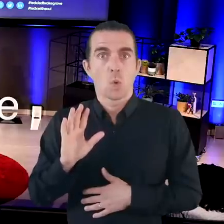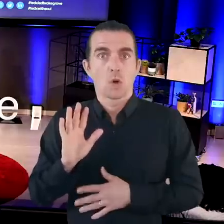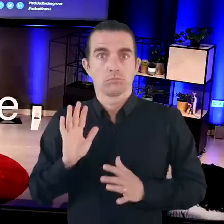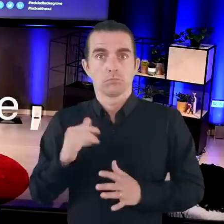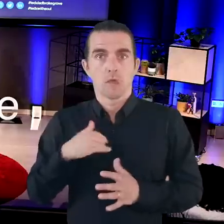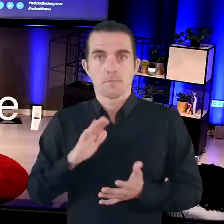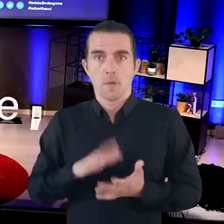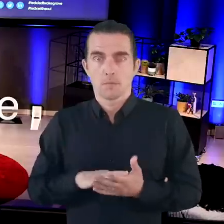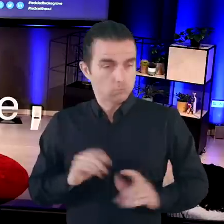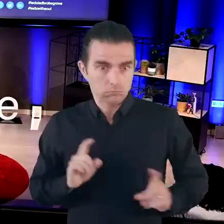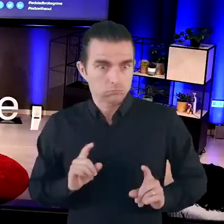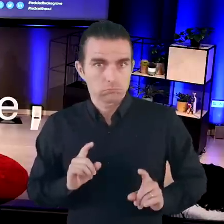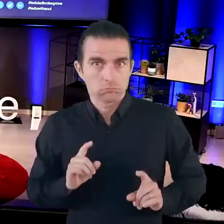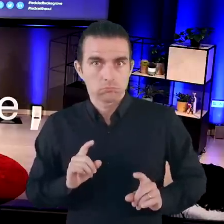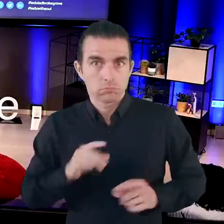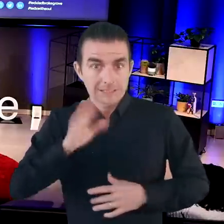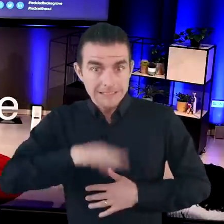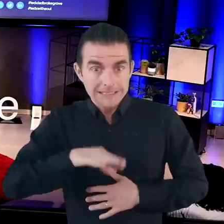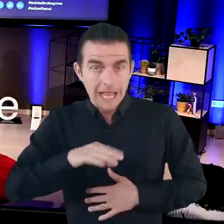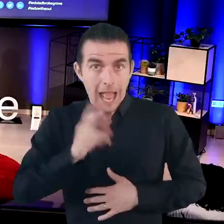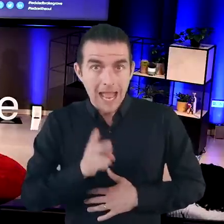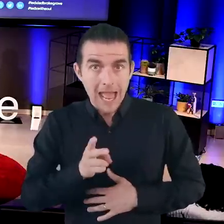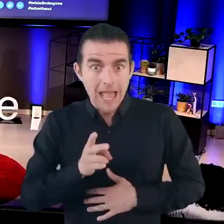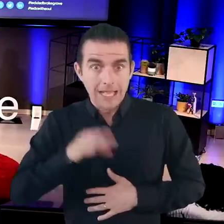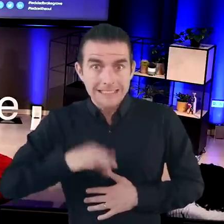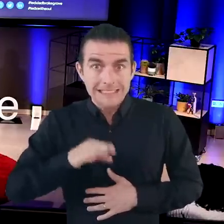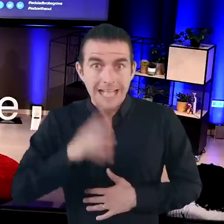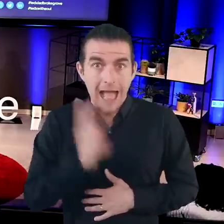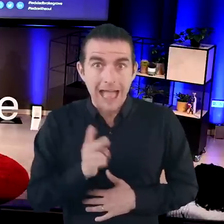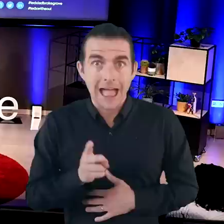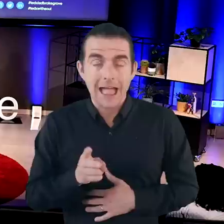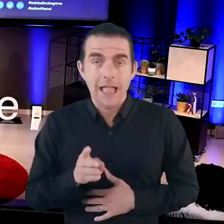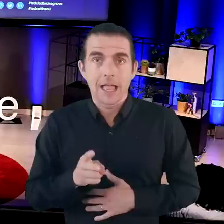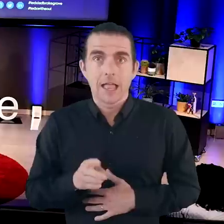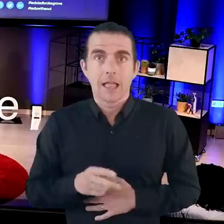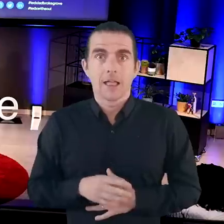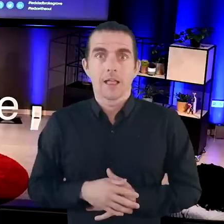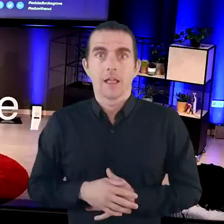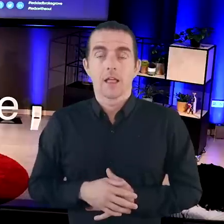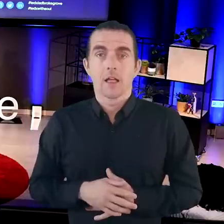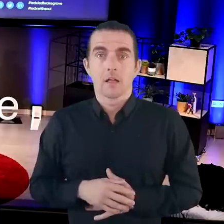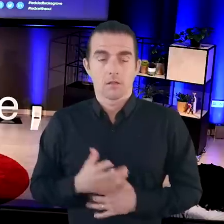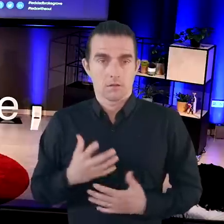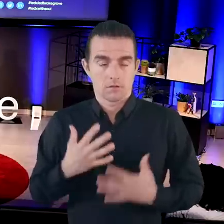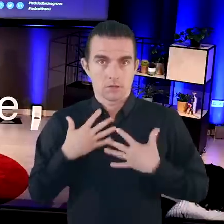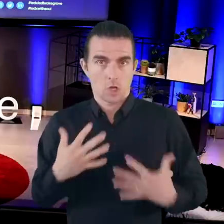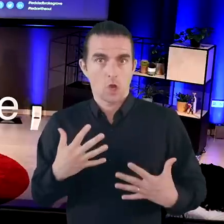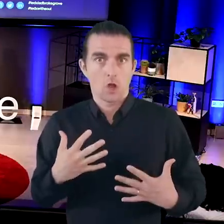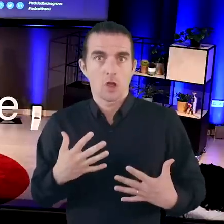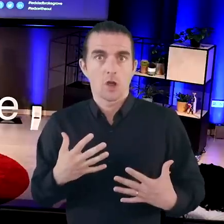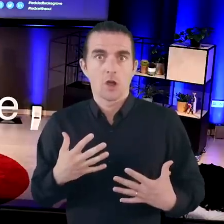My mum stands and she says: “Jason, do it again. Say it again” in disbelief.